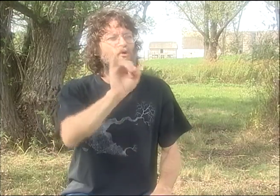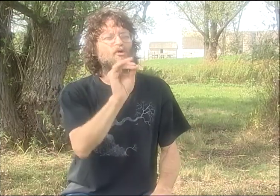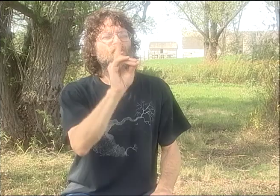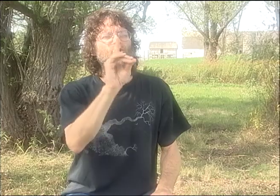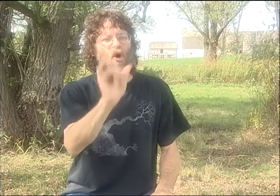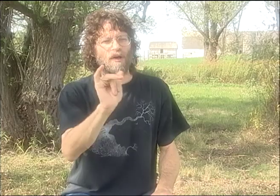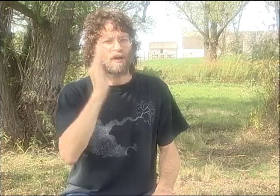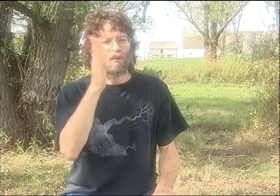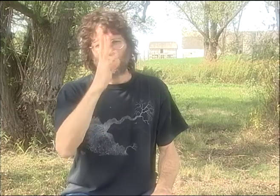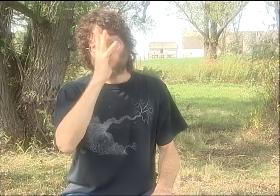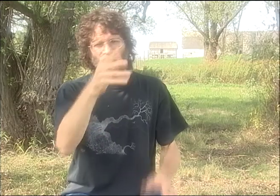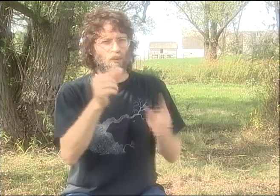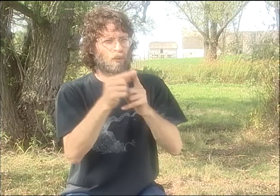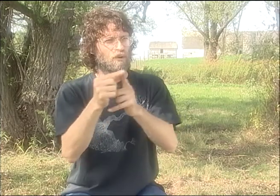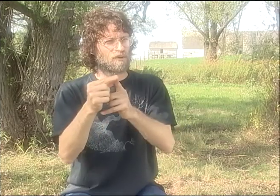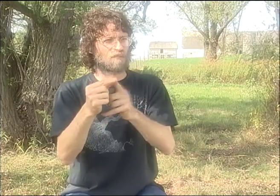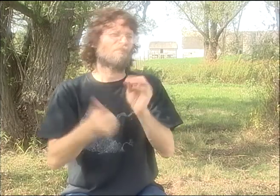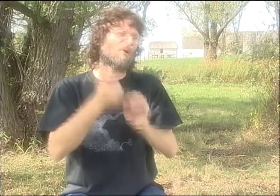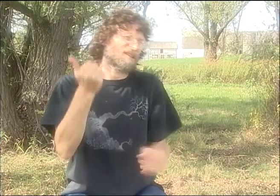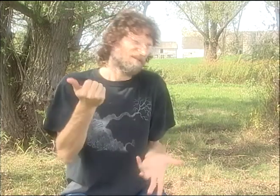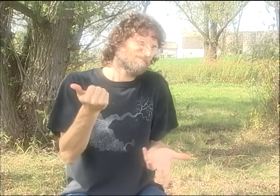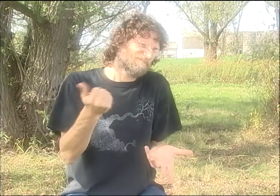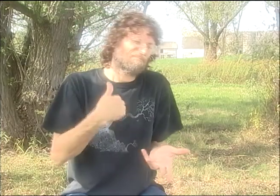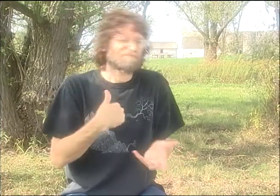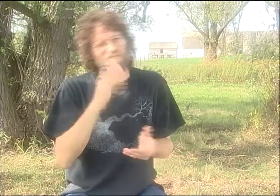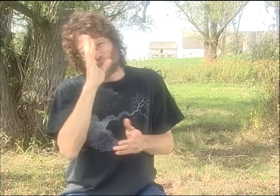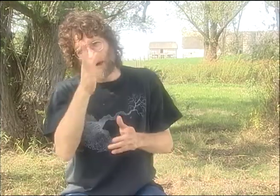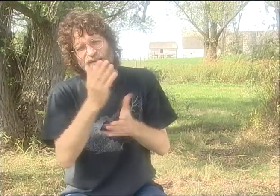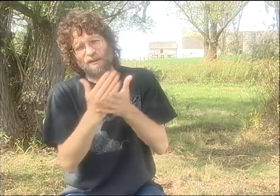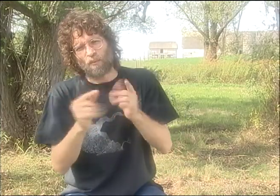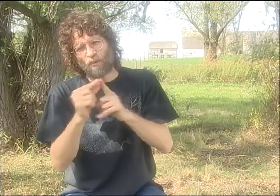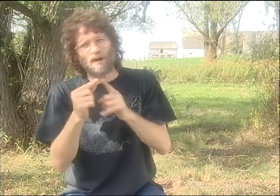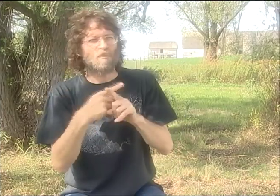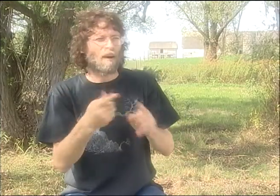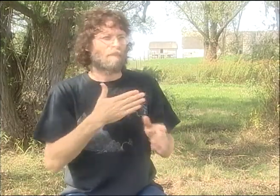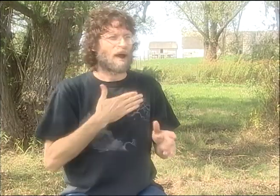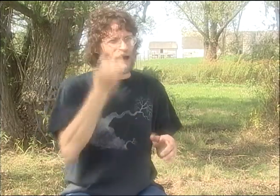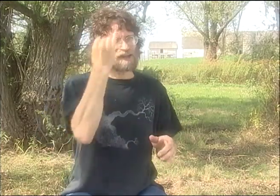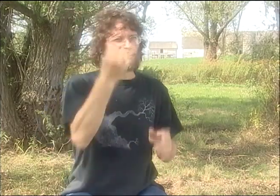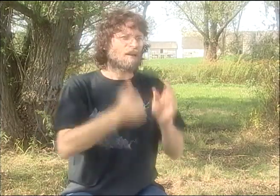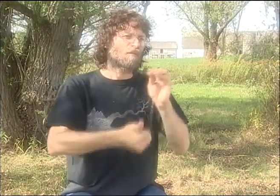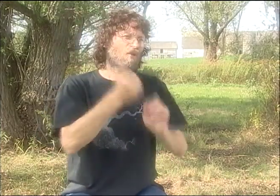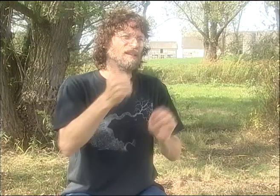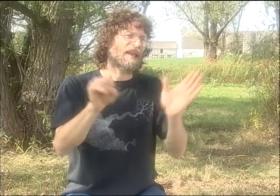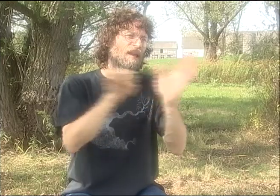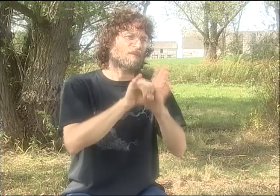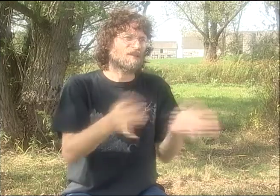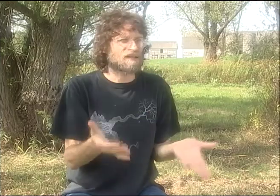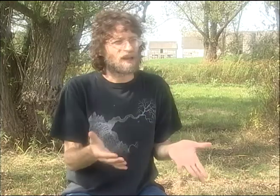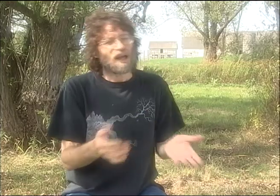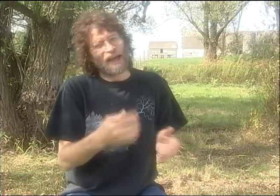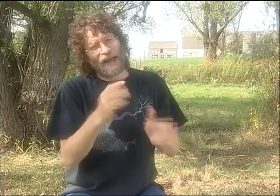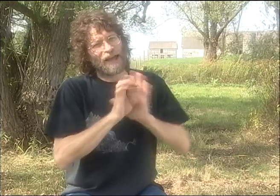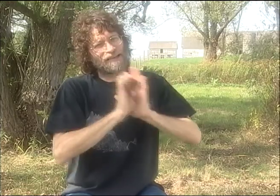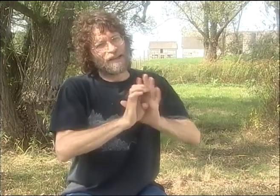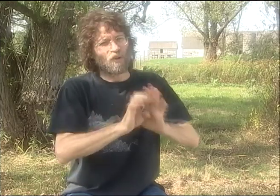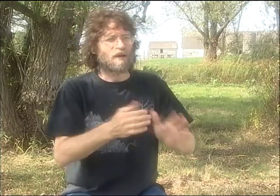ALL THE IDEAS IN IT WERE BASICALLY IMAGES, AND JODI WOULD COME UP WITH THE WORDS MOSTLY. I DID COME UP WITH SOME OF THE WORDS FOR IT.